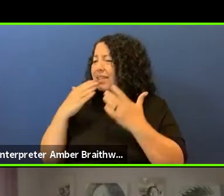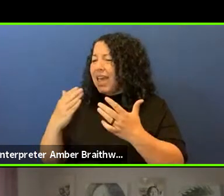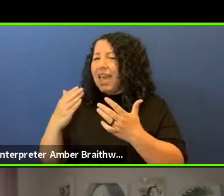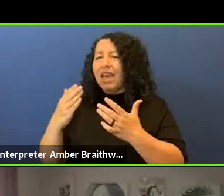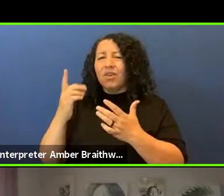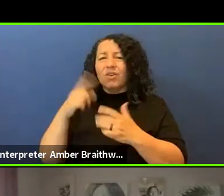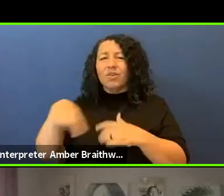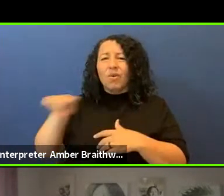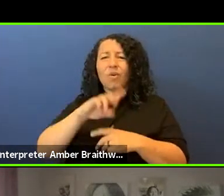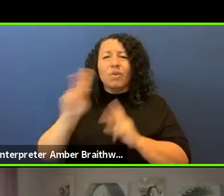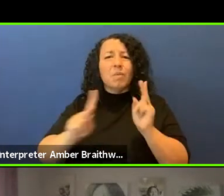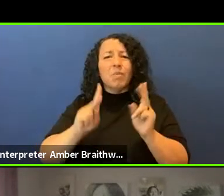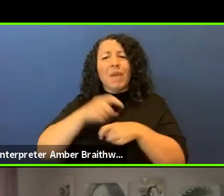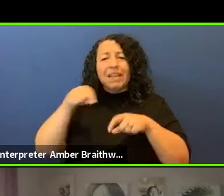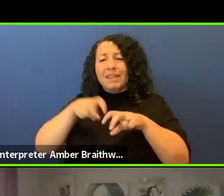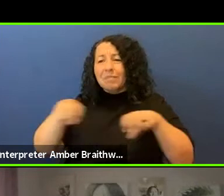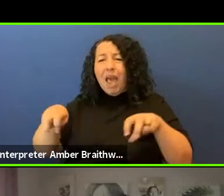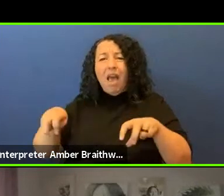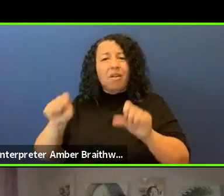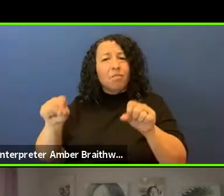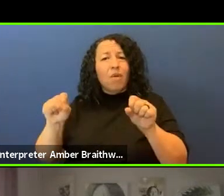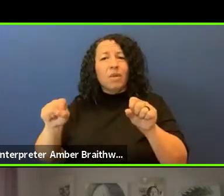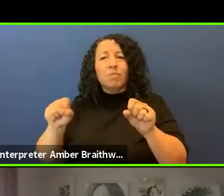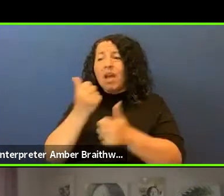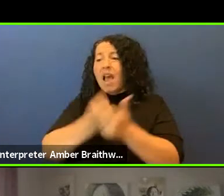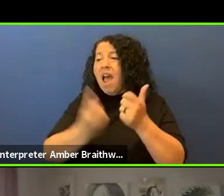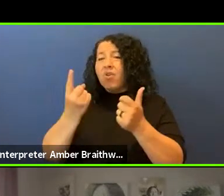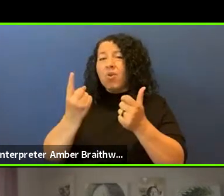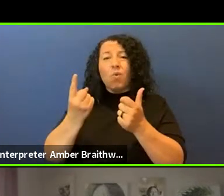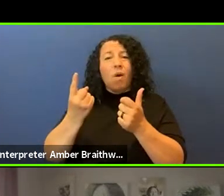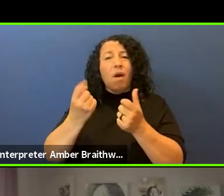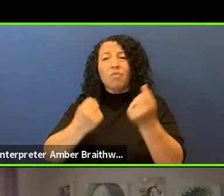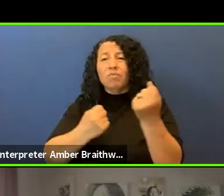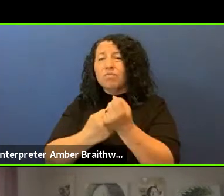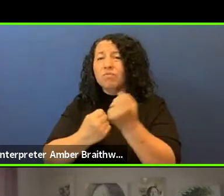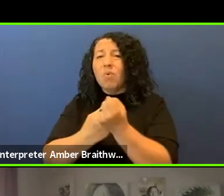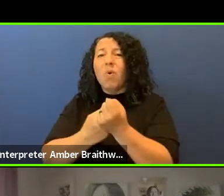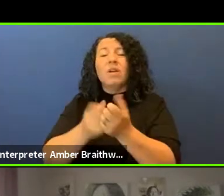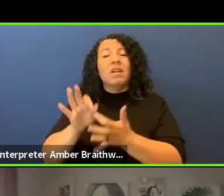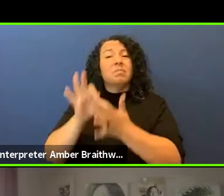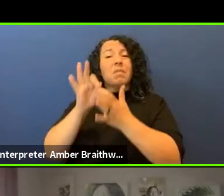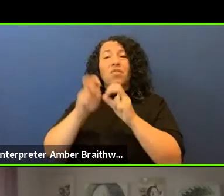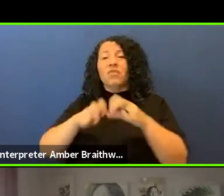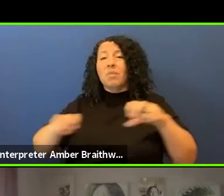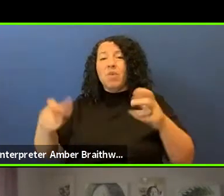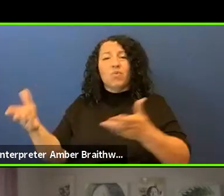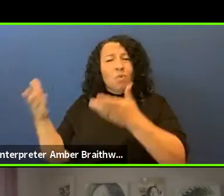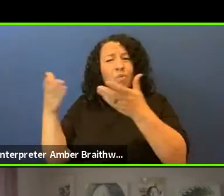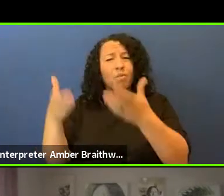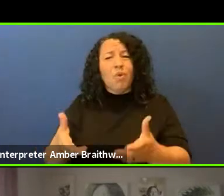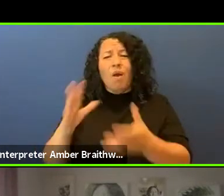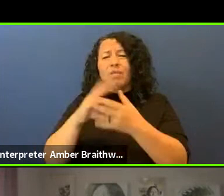contributed, especially the the panelists who brought you their stories, their heart and share